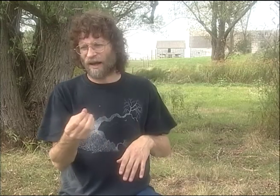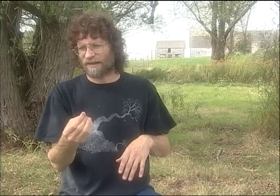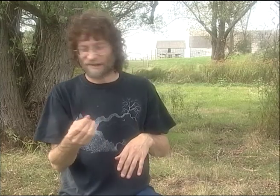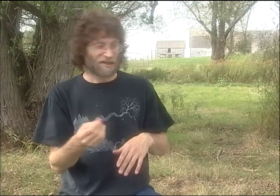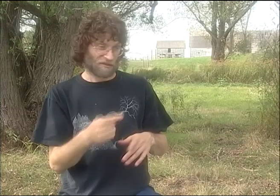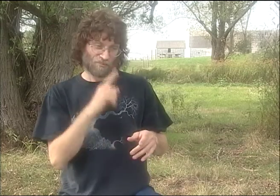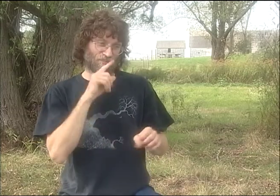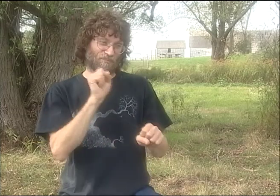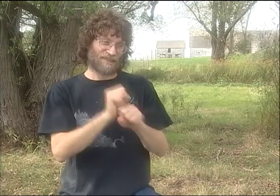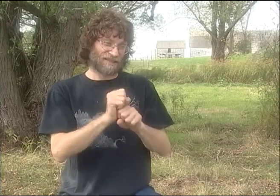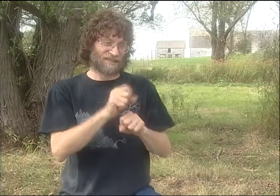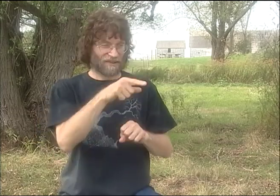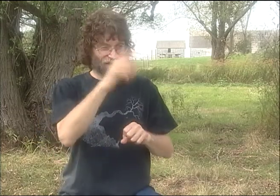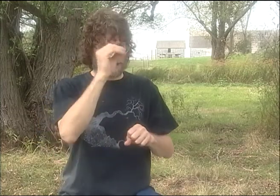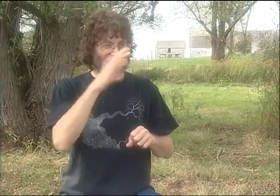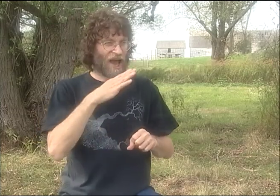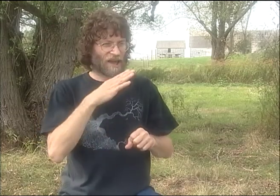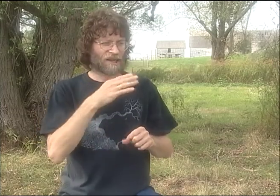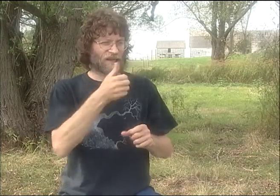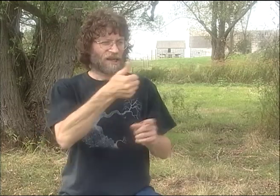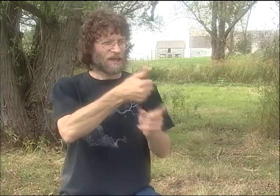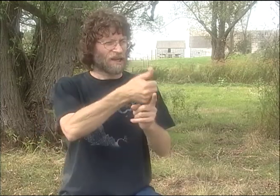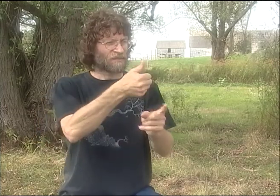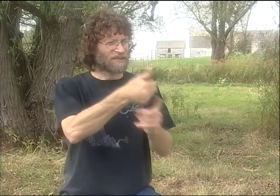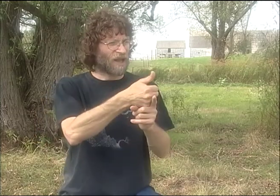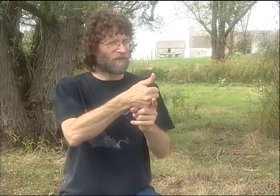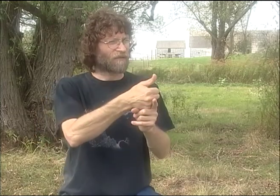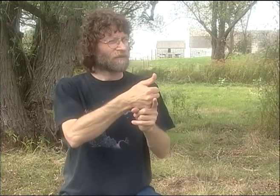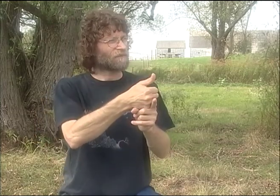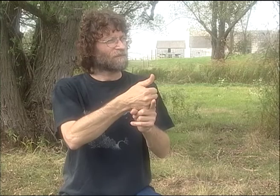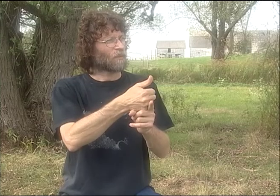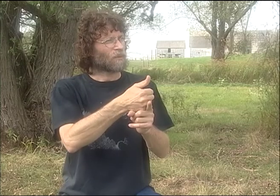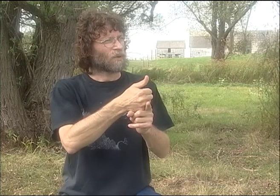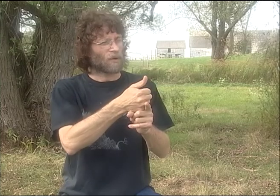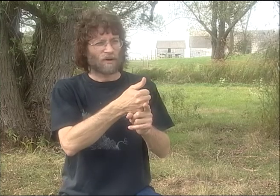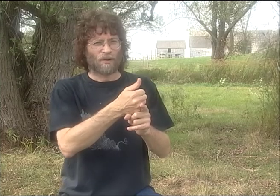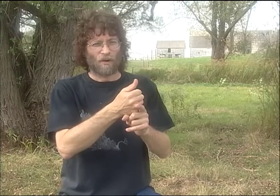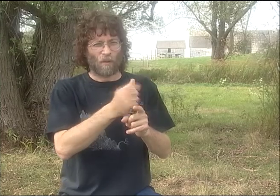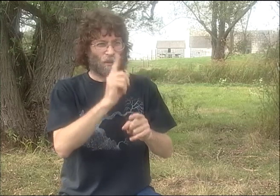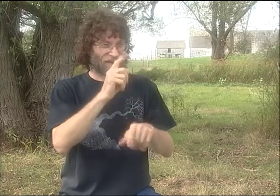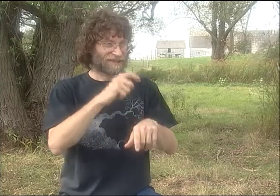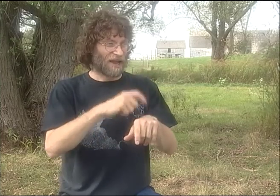AND WE CONFLATED WORLD WAR II WITH NUCLEAR WAR.